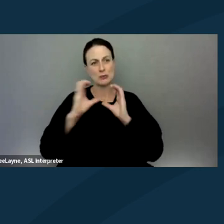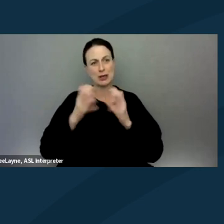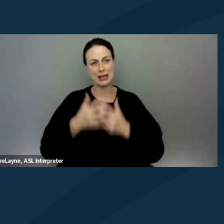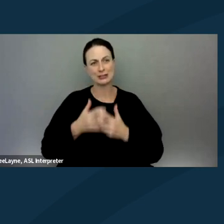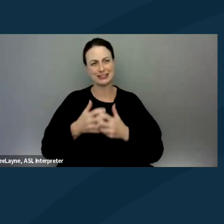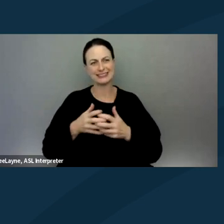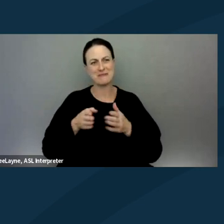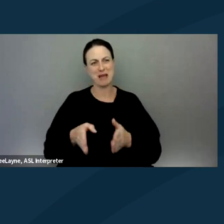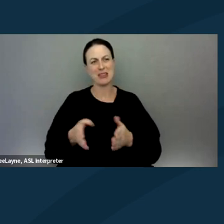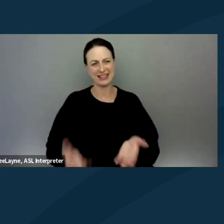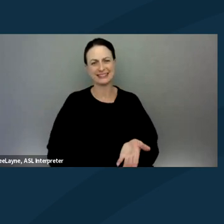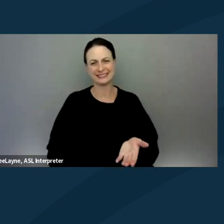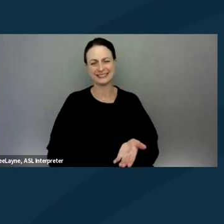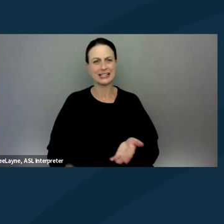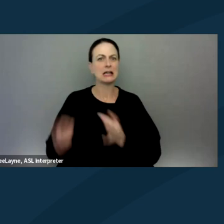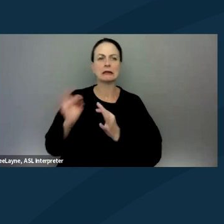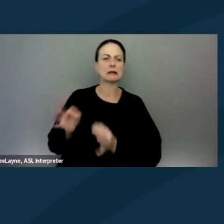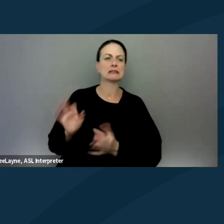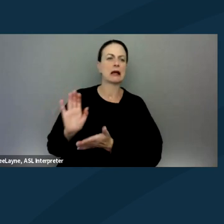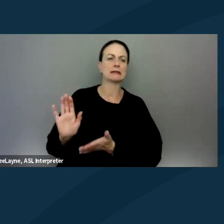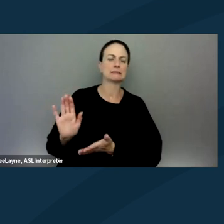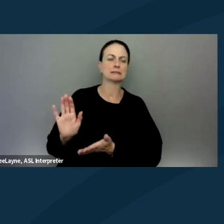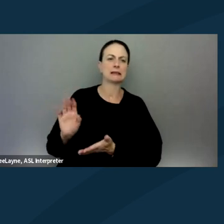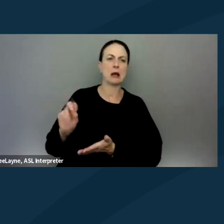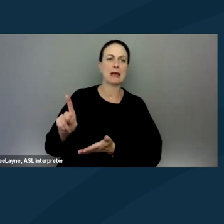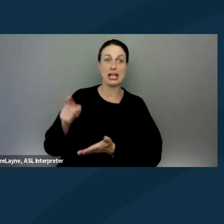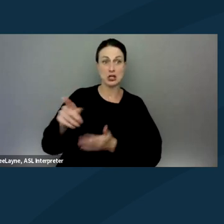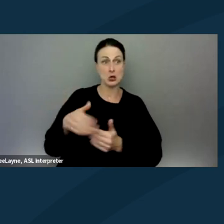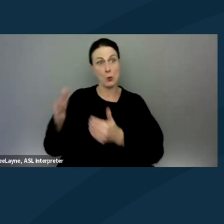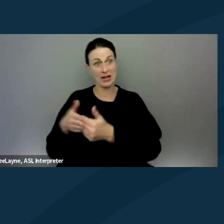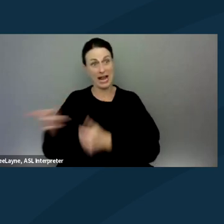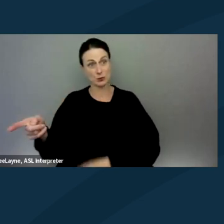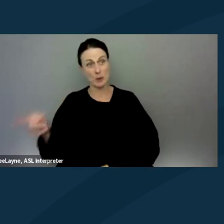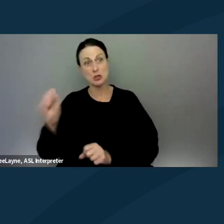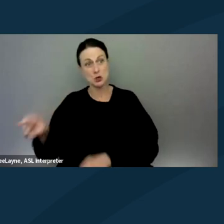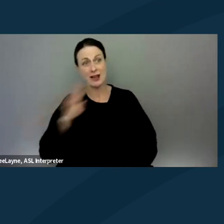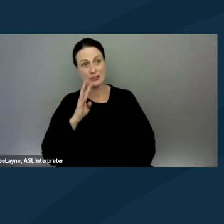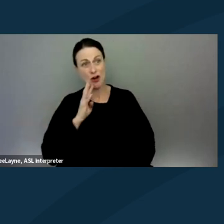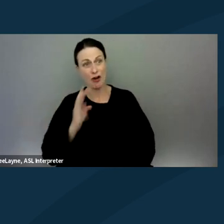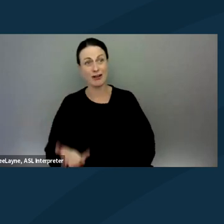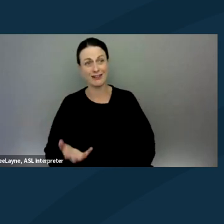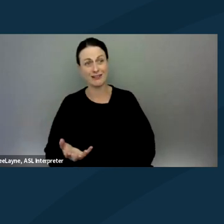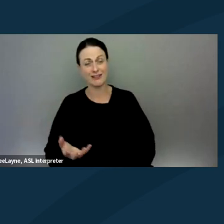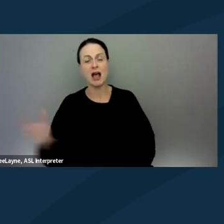And so he decided that, okay, you were right next to him, you can talk and I'm gonna take you.